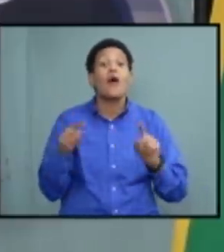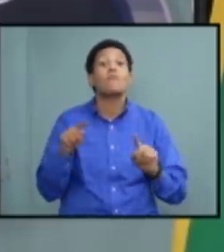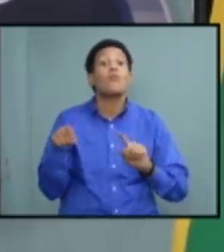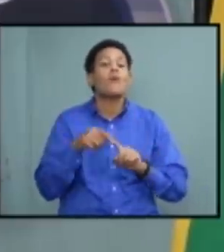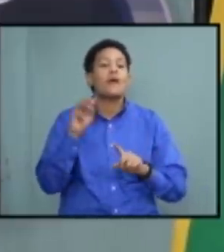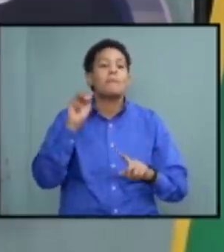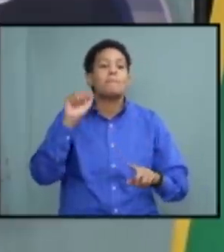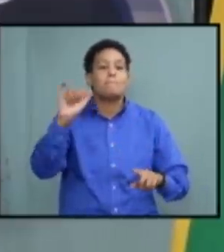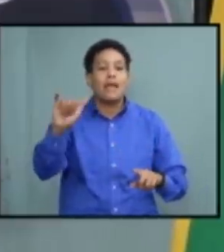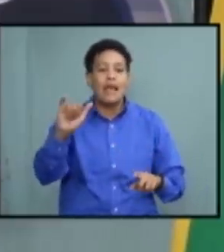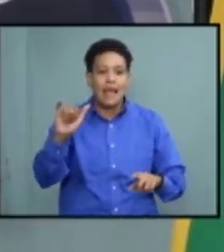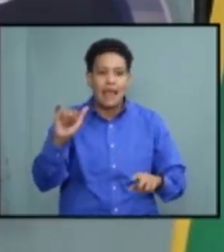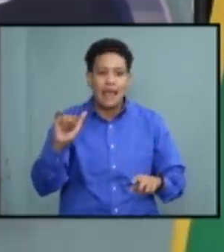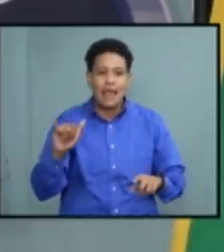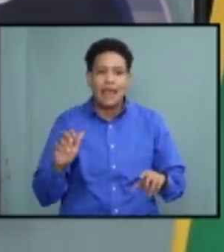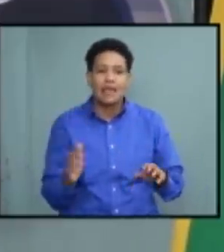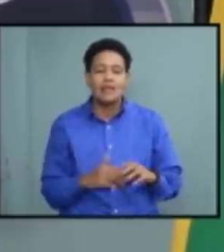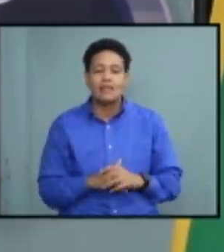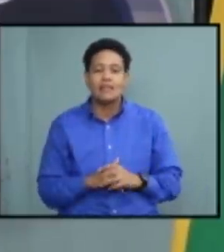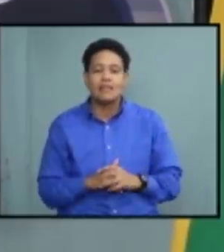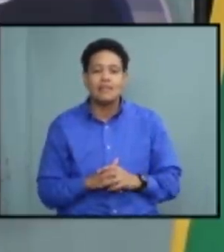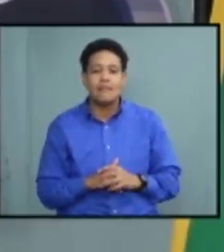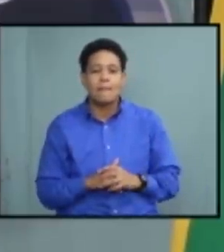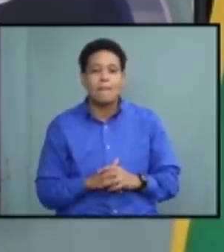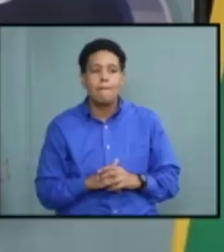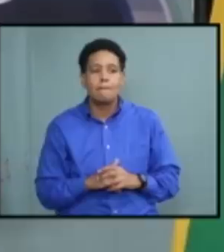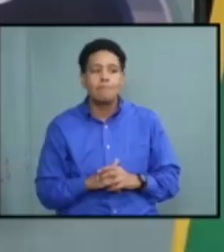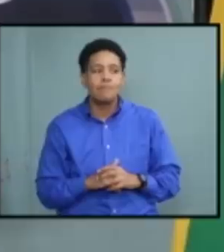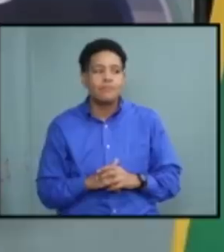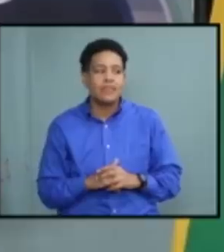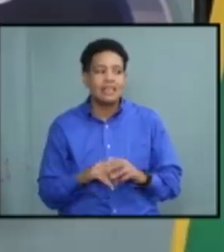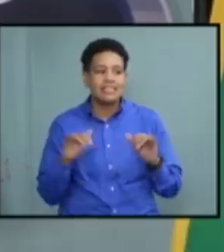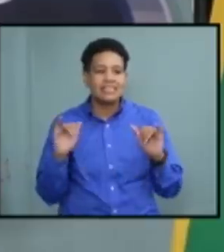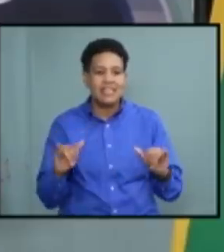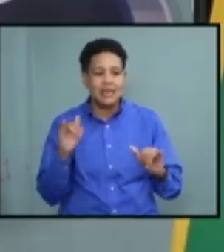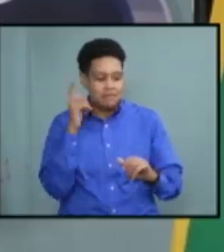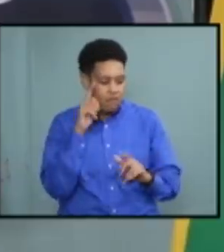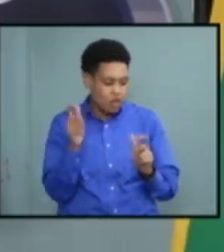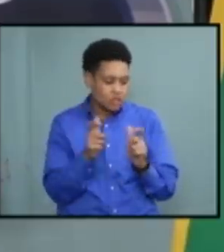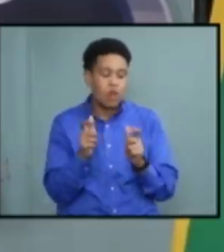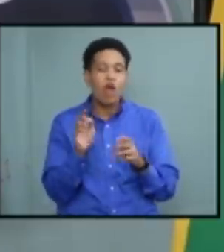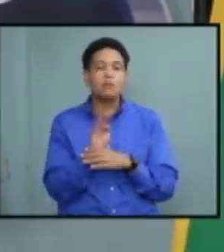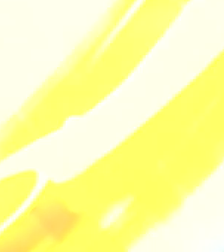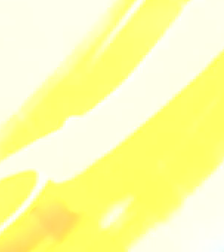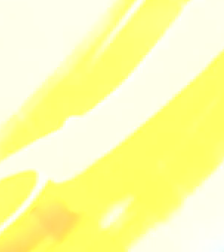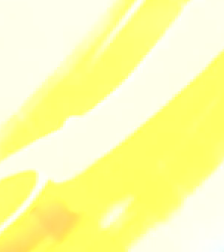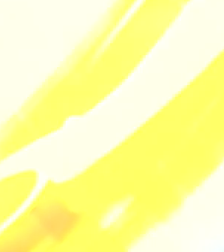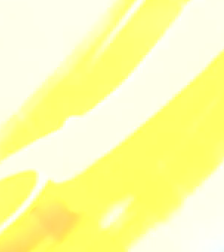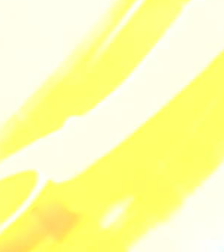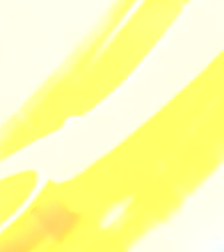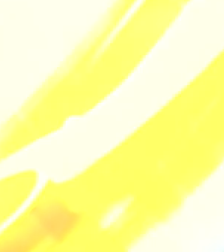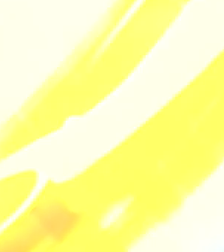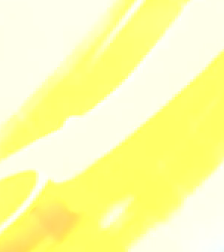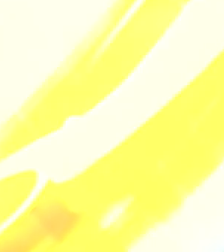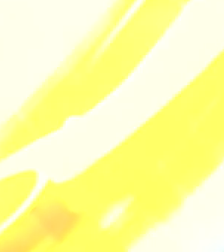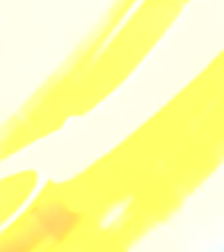the same holds for the small business grants meanwhile things were more